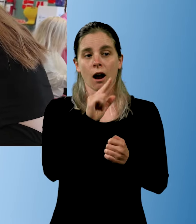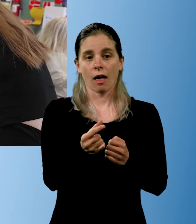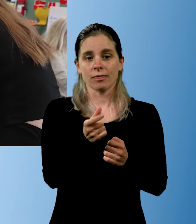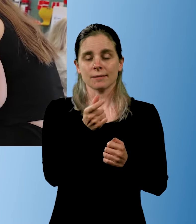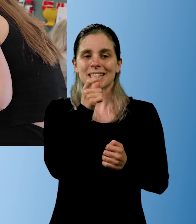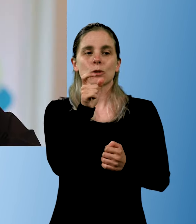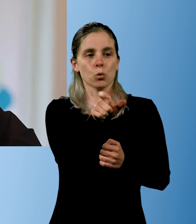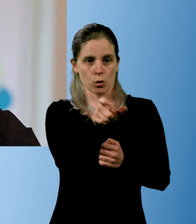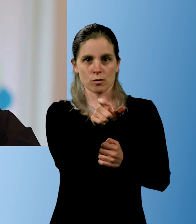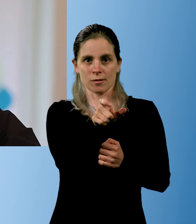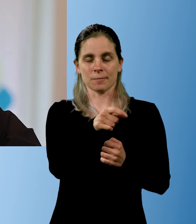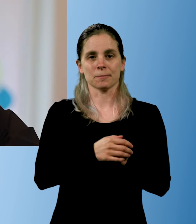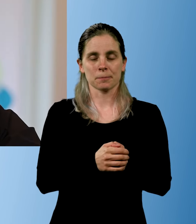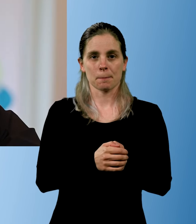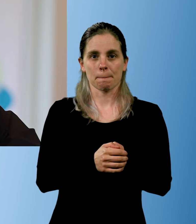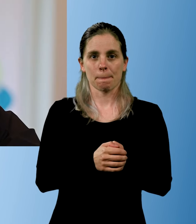put words to what they see.